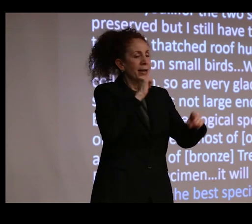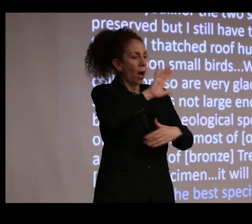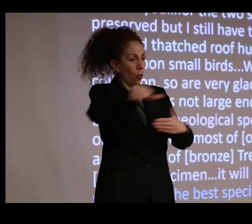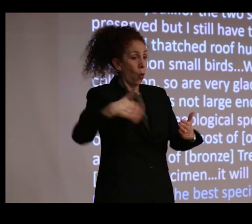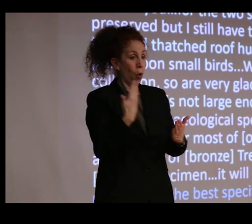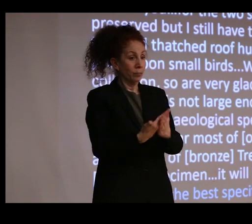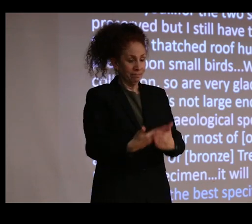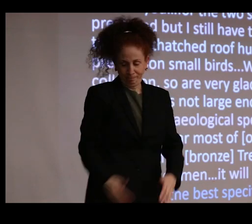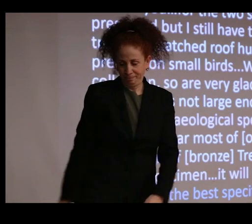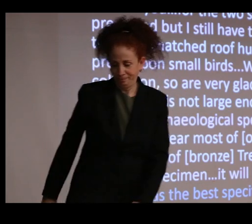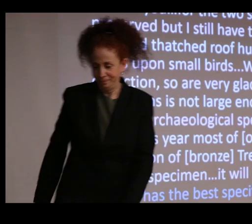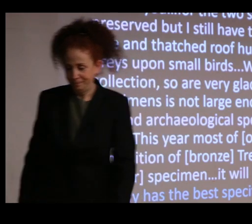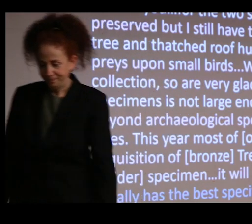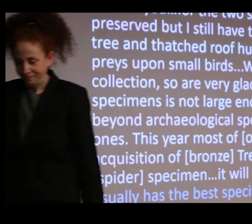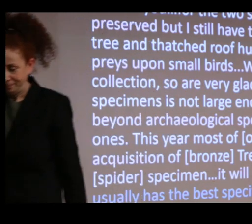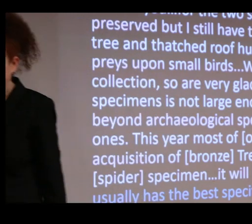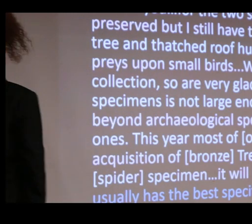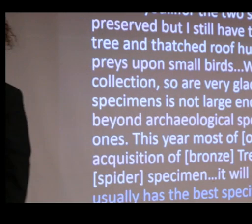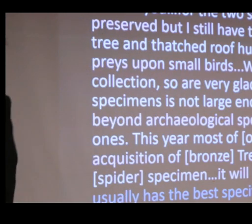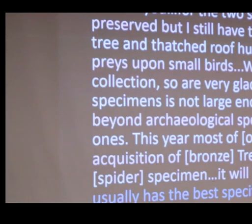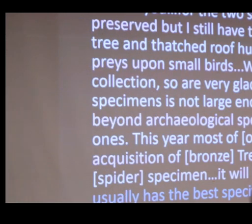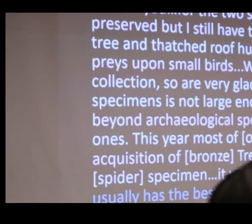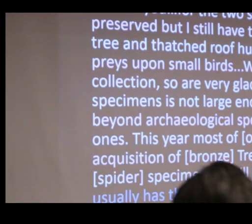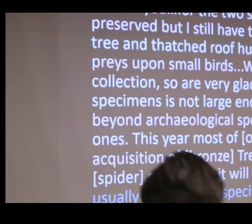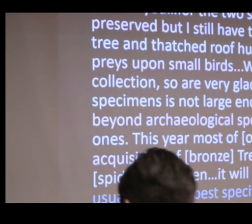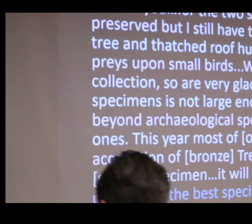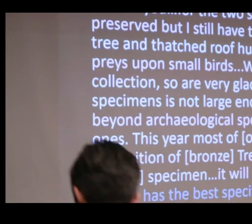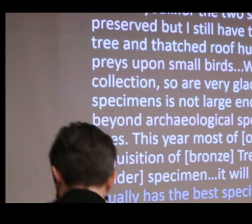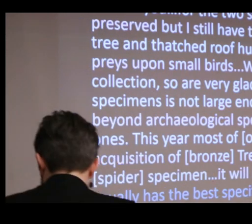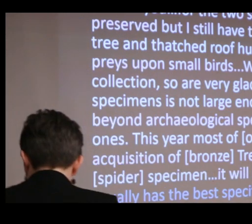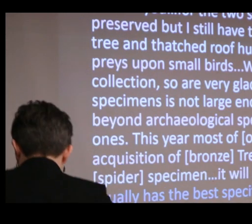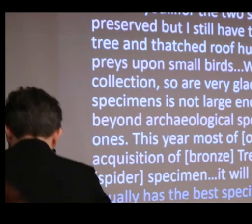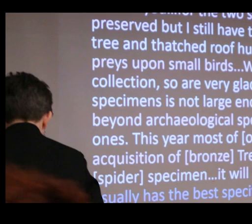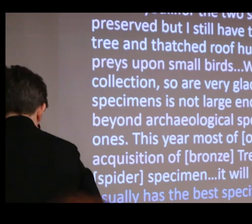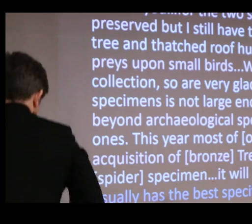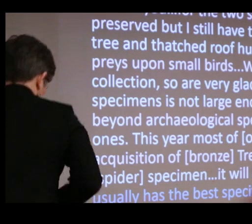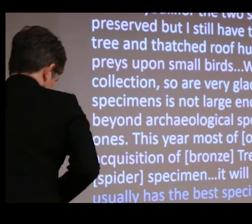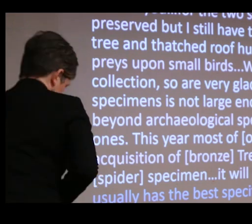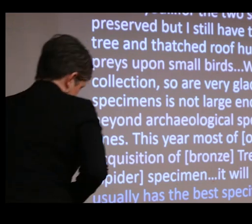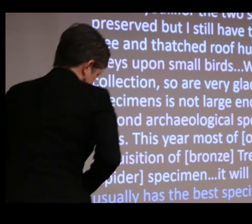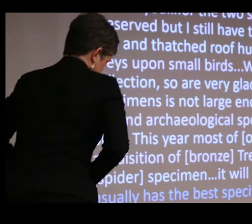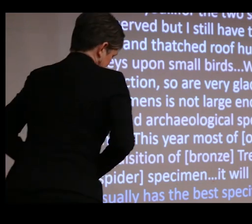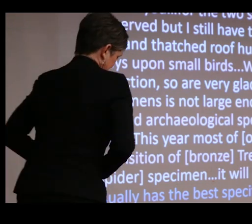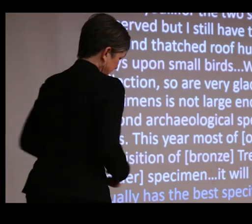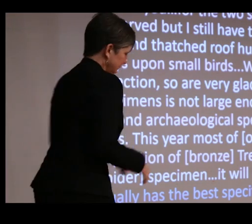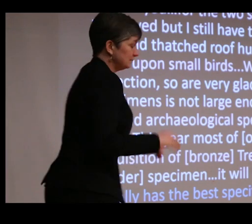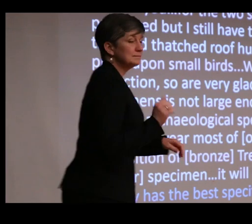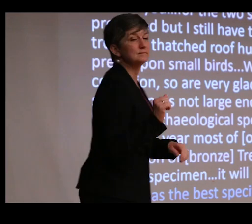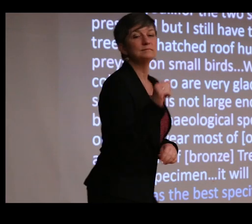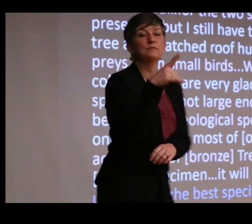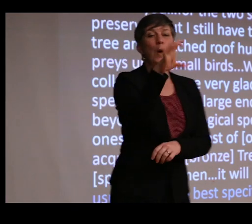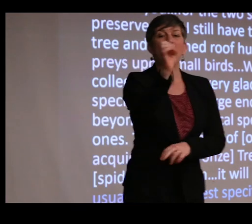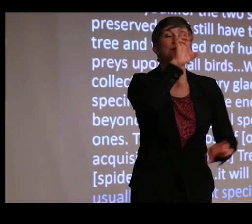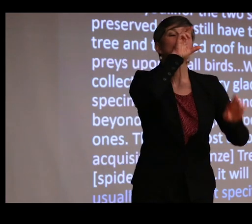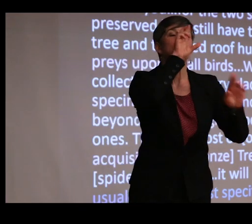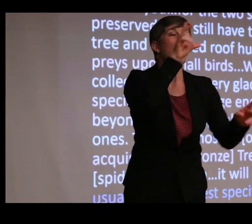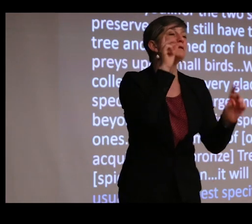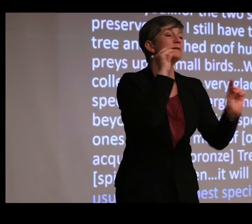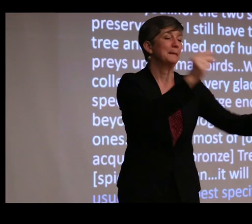Now, Alice Munro responds almost immediately to Gravely, sending him four days later-- I mean, the Indian postal service, amazing--